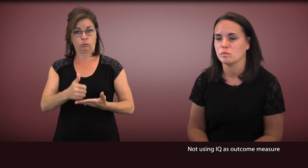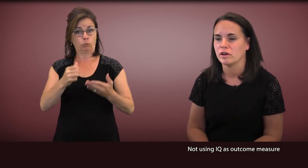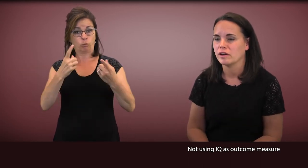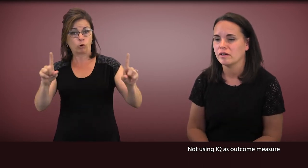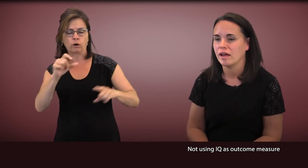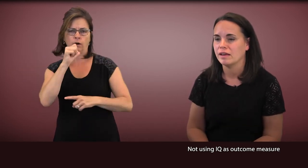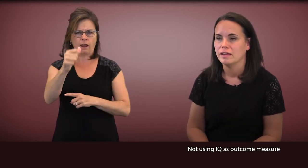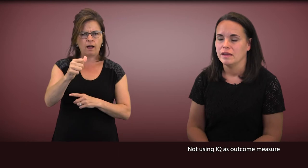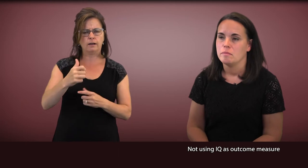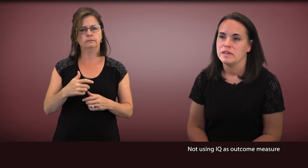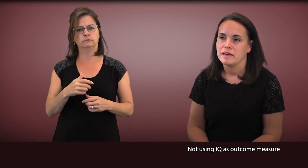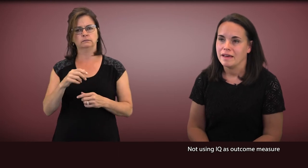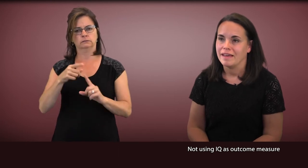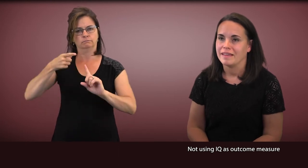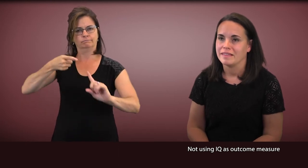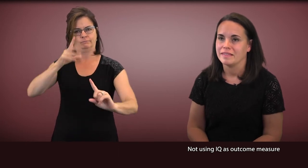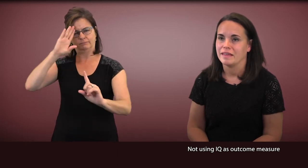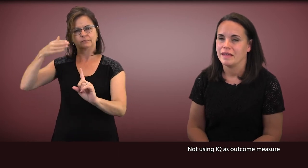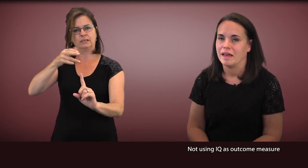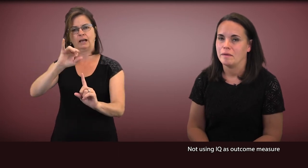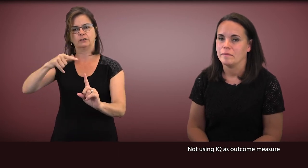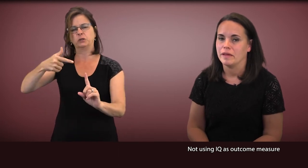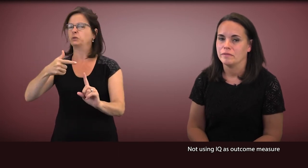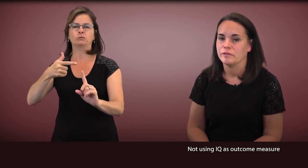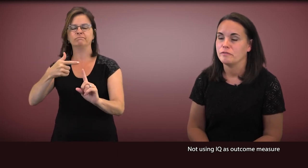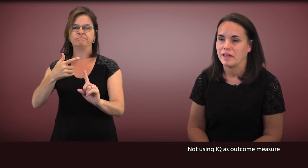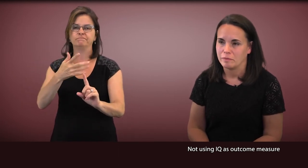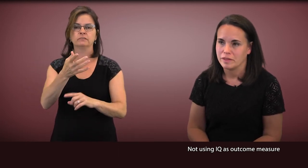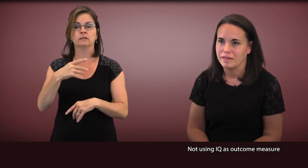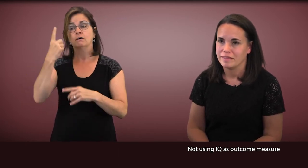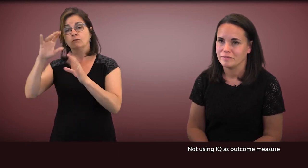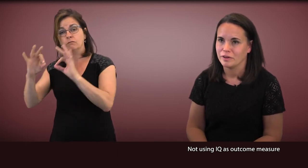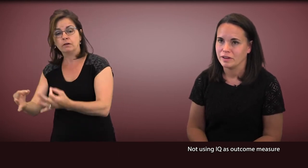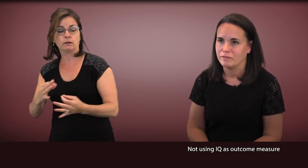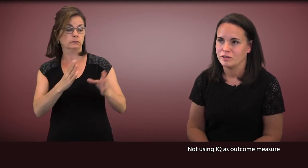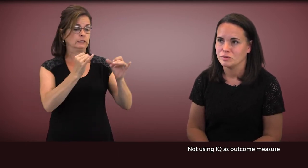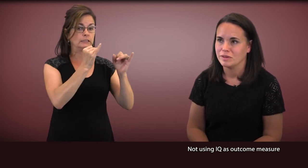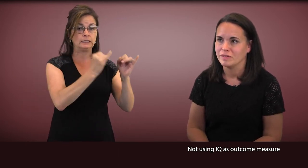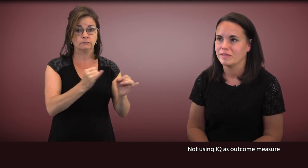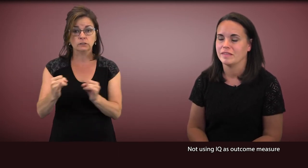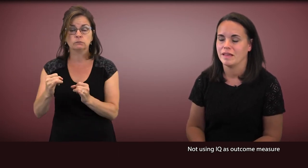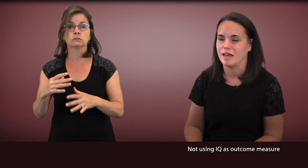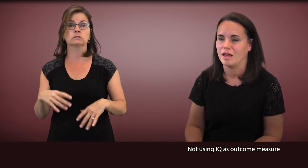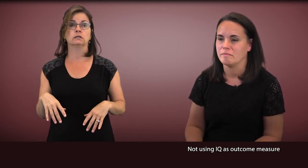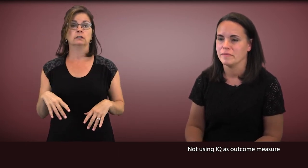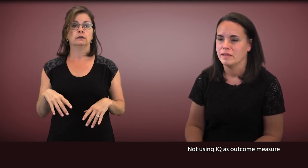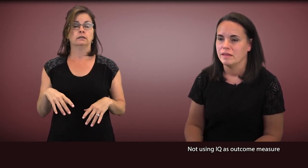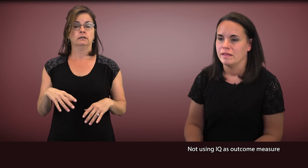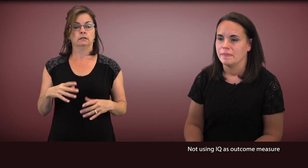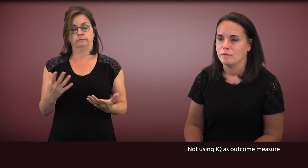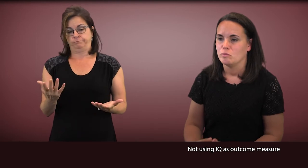is working or not because for families and for individuals